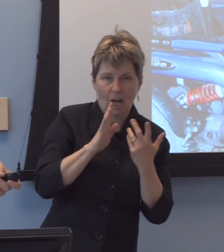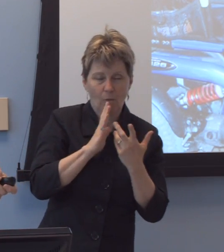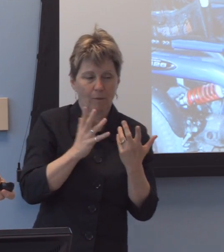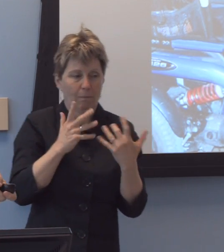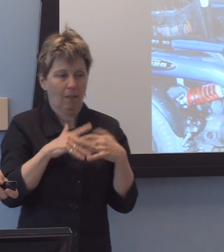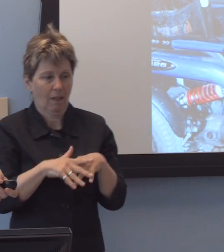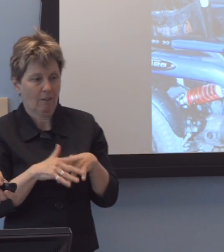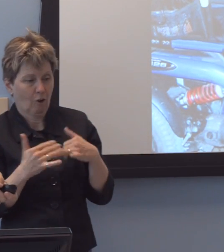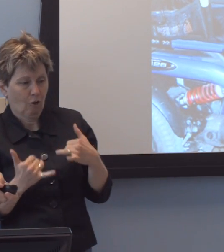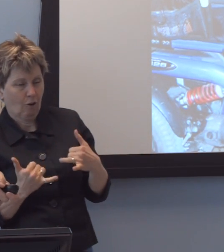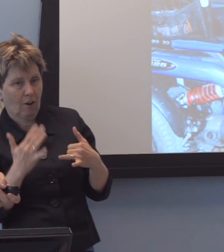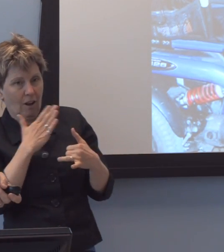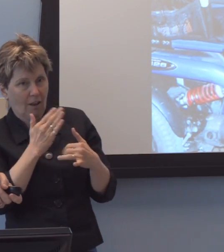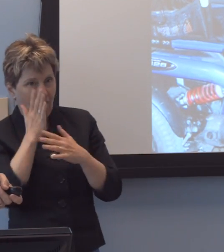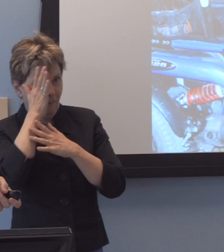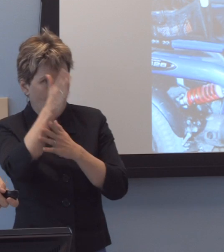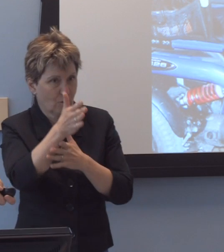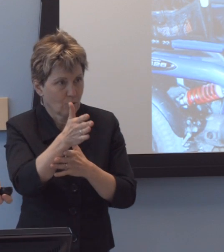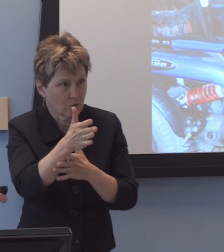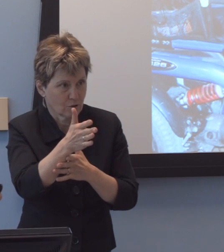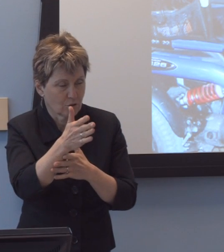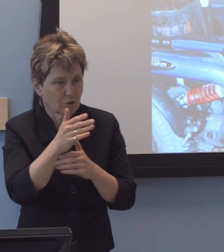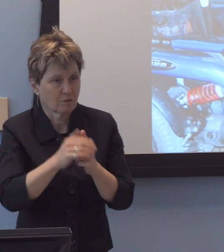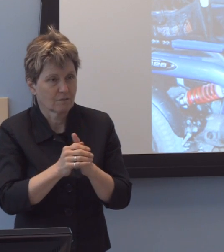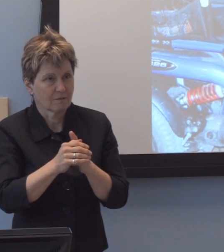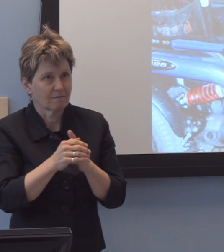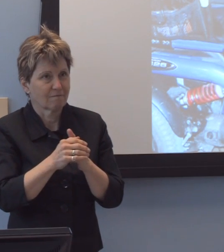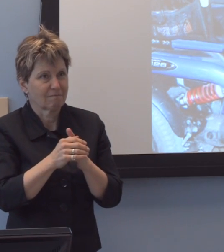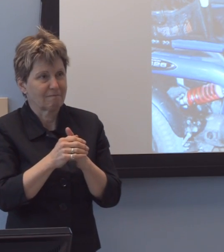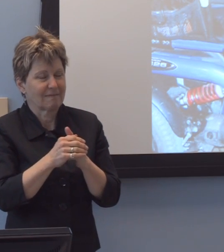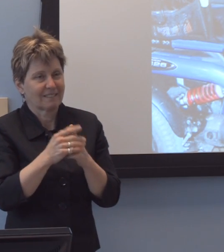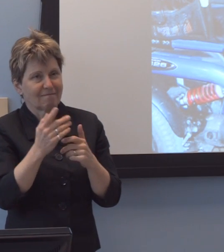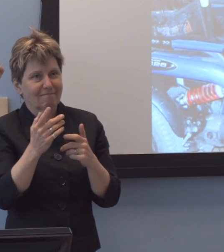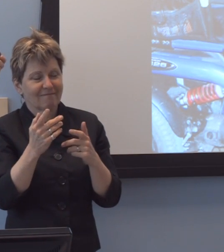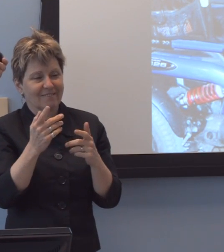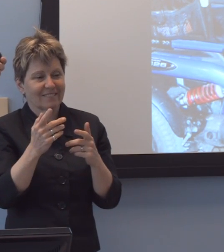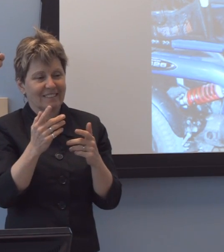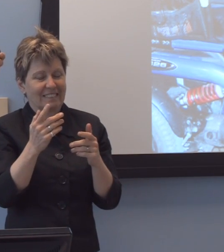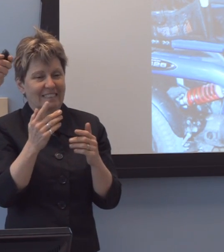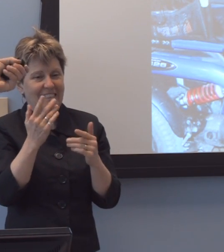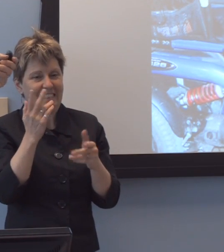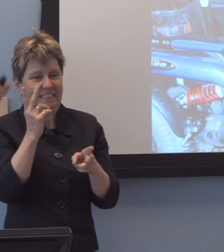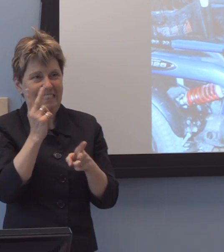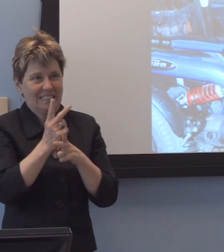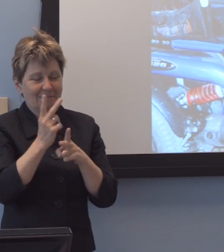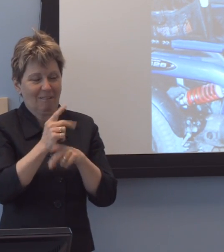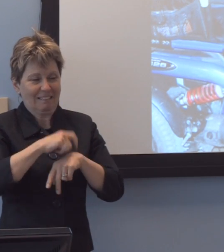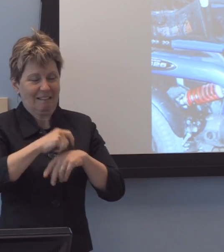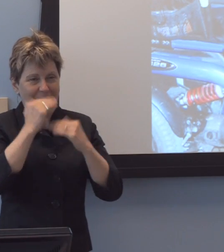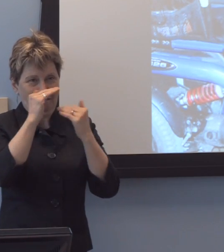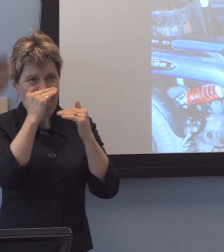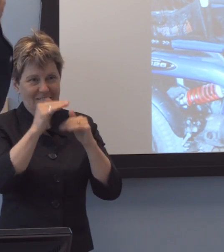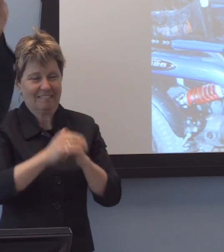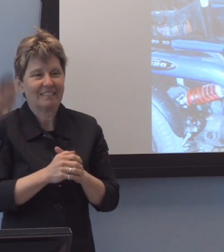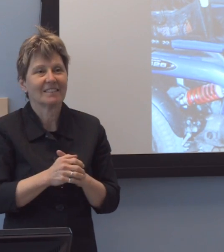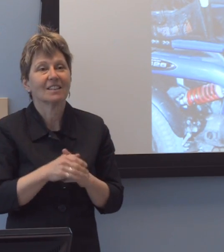as I'm talking, uh, to try to stay in my time allotment. Um, to address the issue of vertical access,